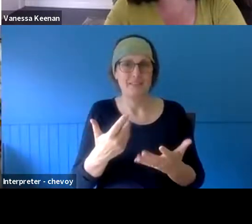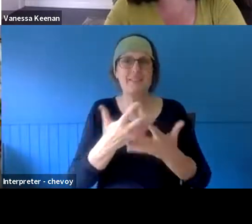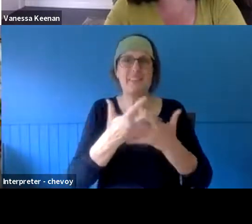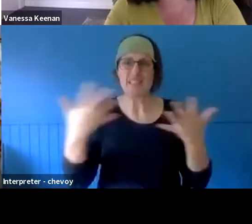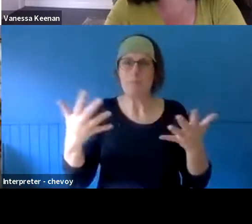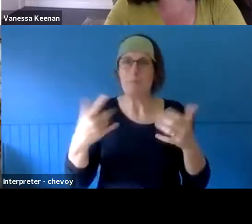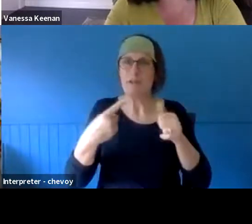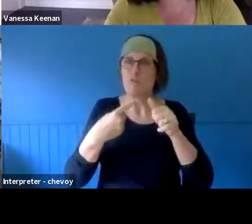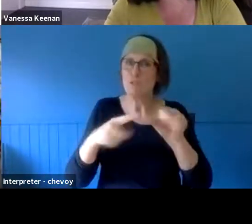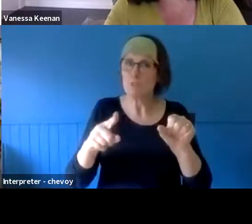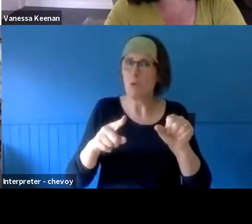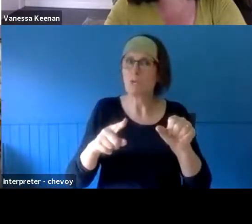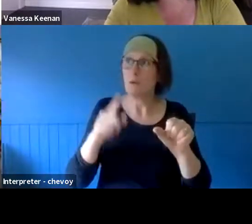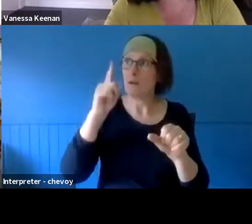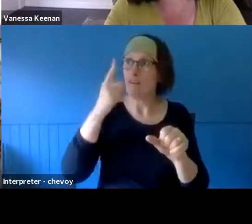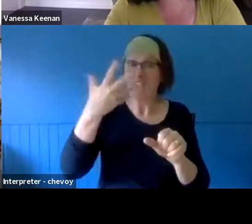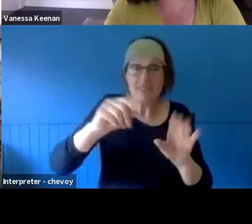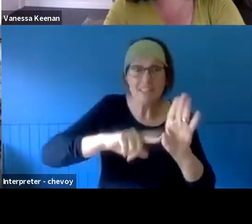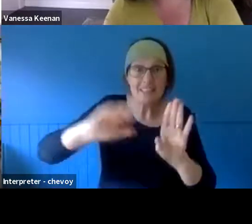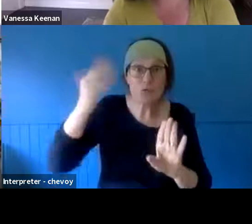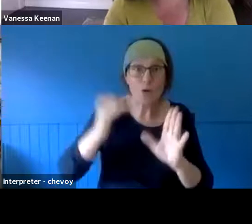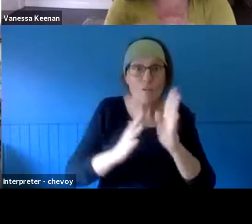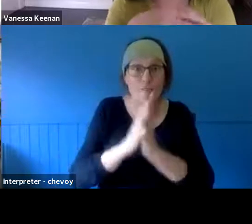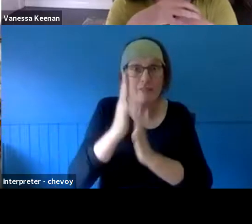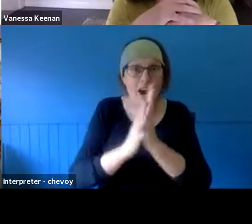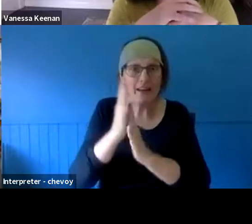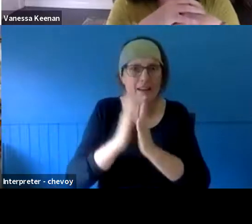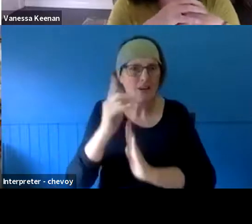although I think you lost over 60 people in those fires, and they were